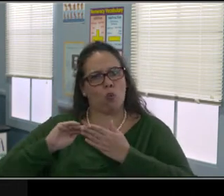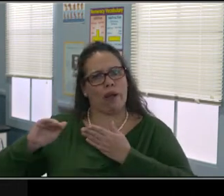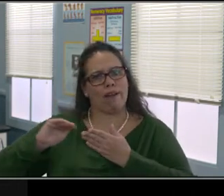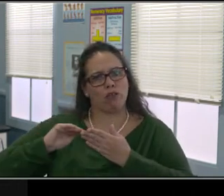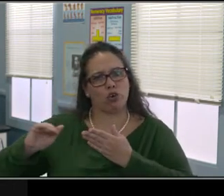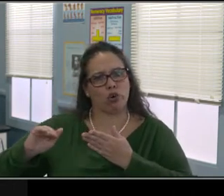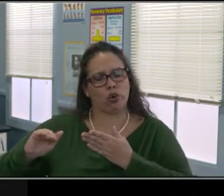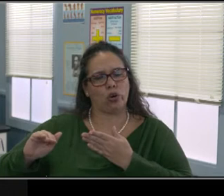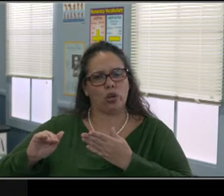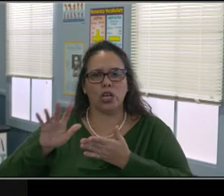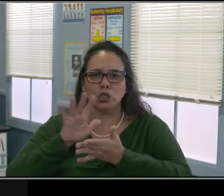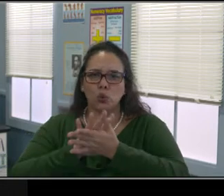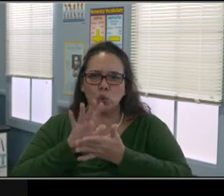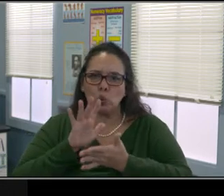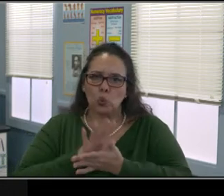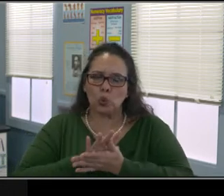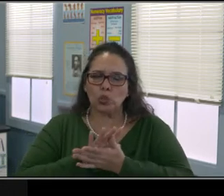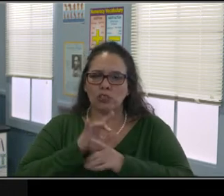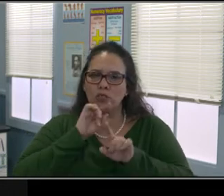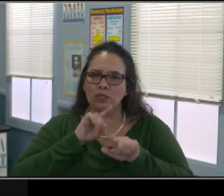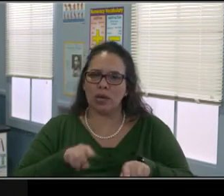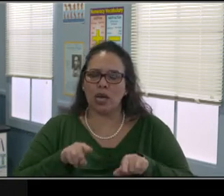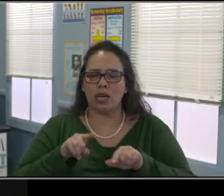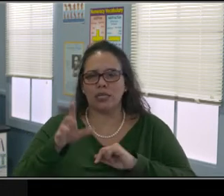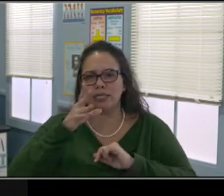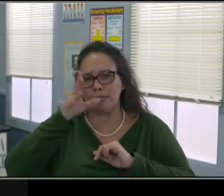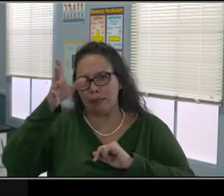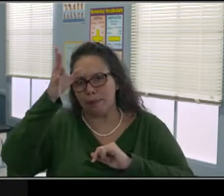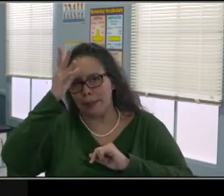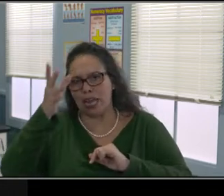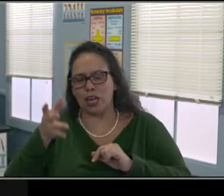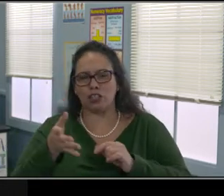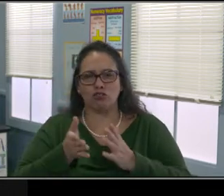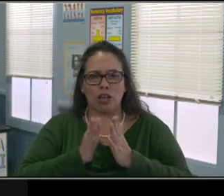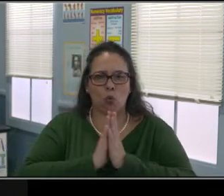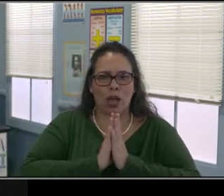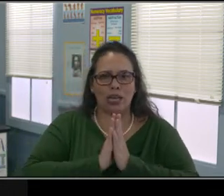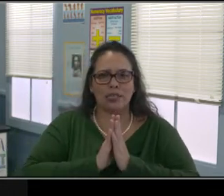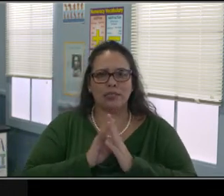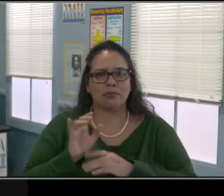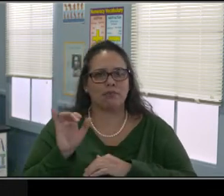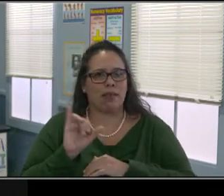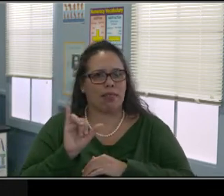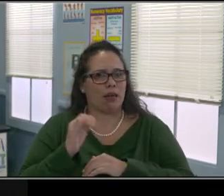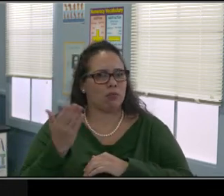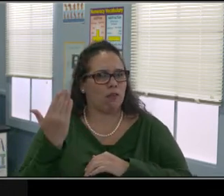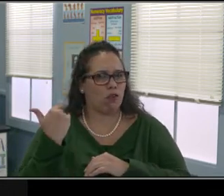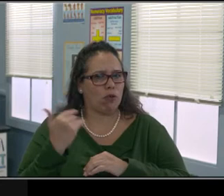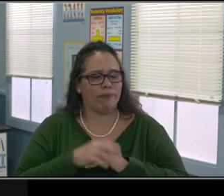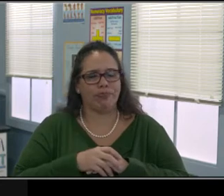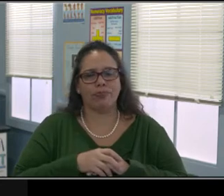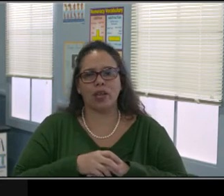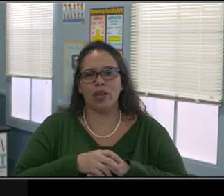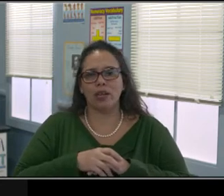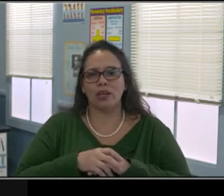We need to figure out how that virtual learning is experienced, how it's delivered,